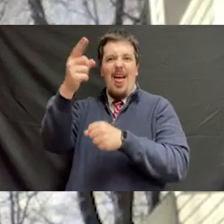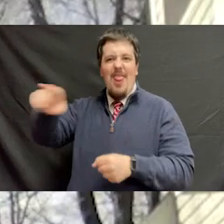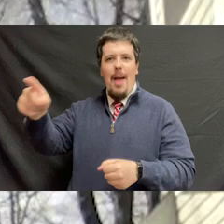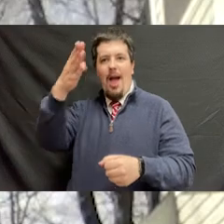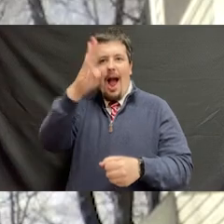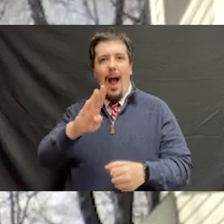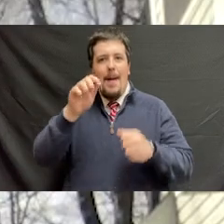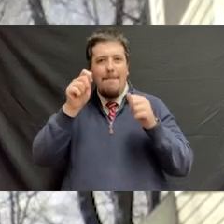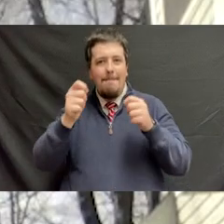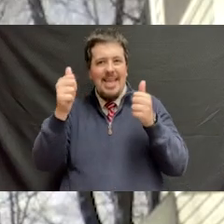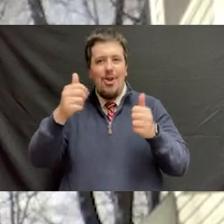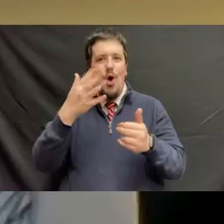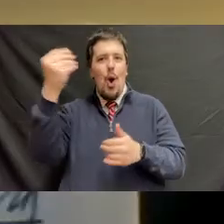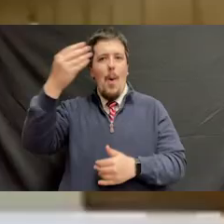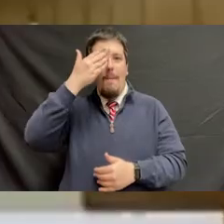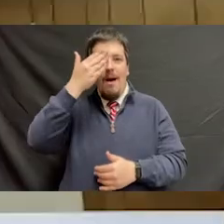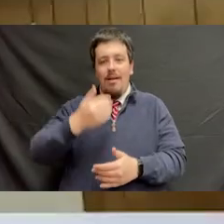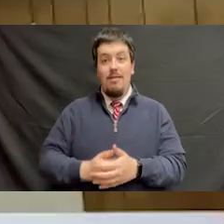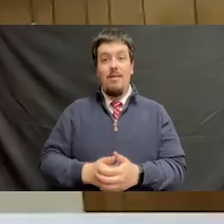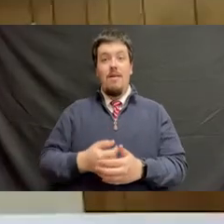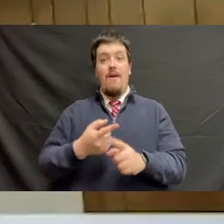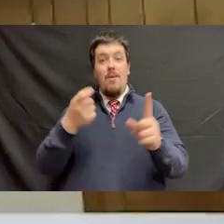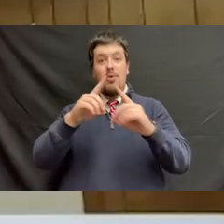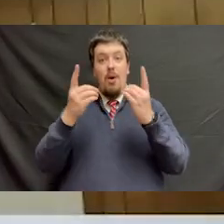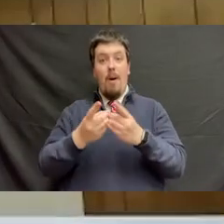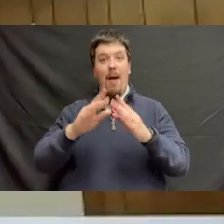Go out and get 'em, godspeed, and go, Bucs! From the Department of Housing and Residence Life,